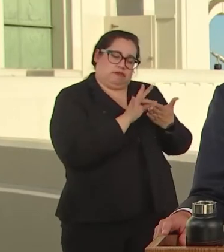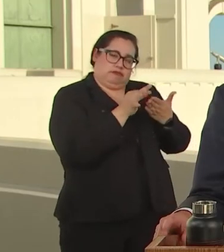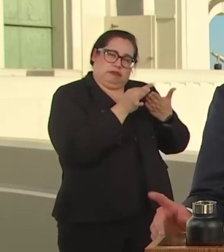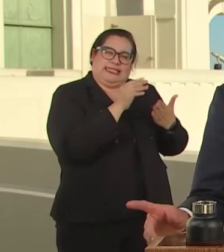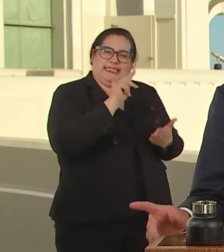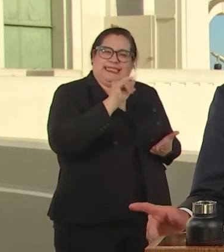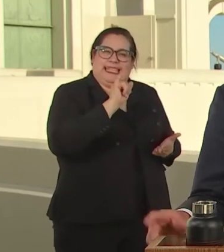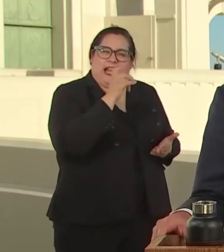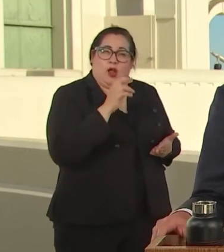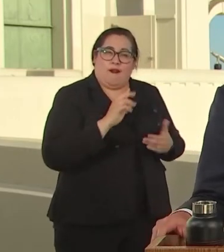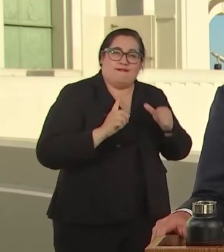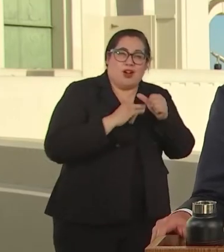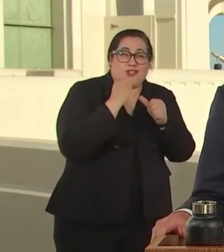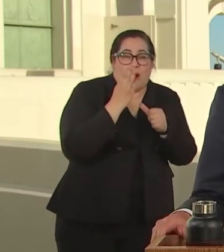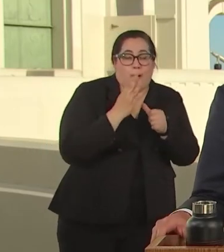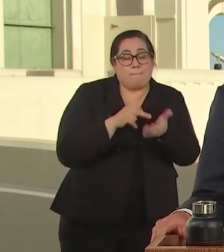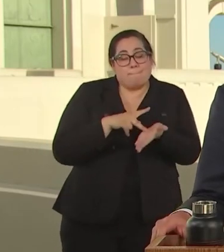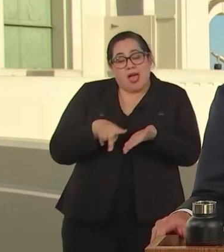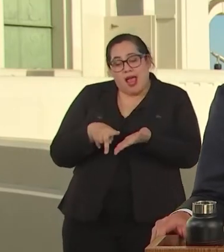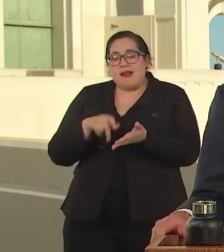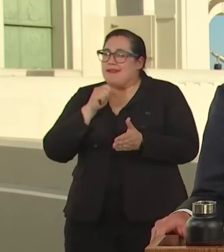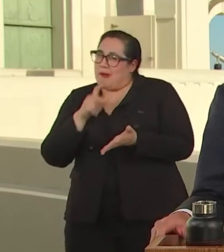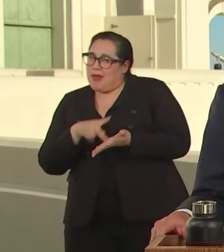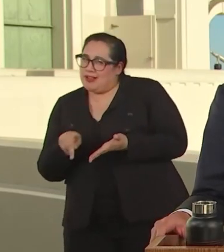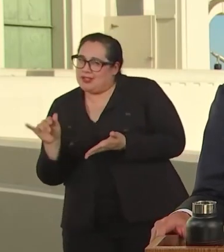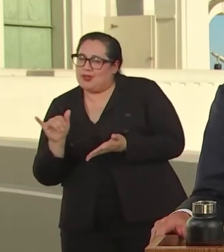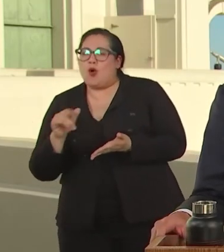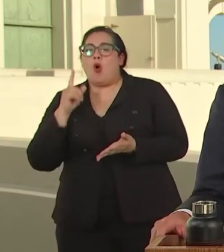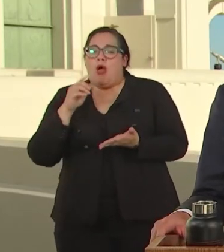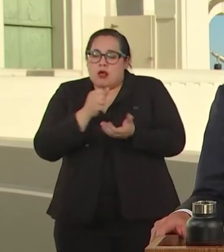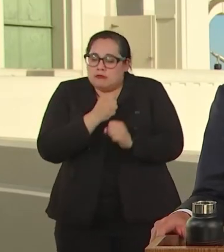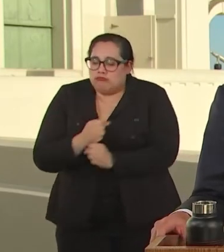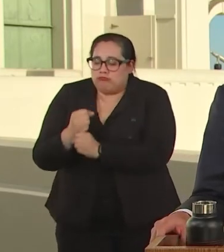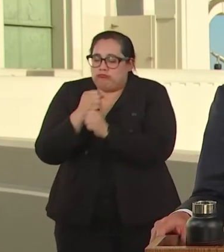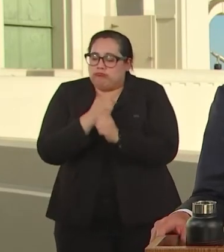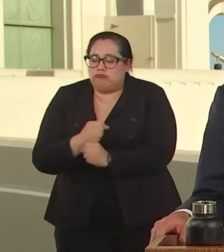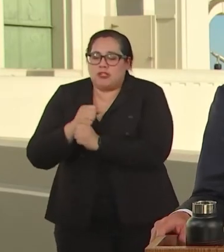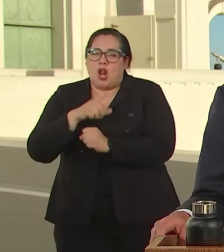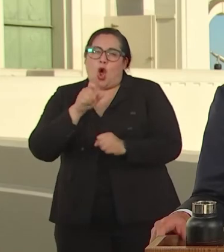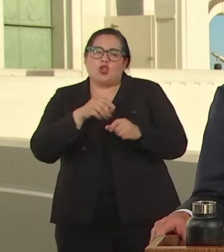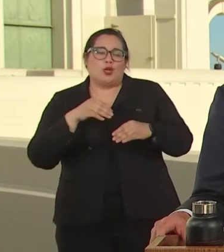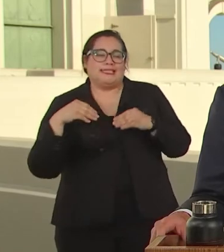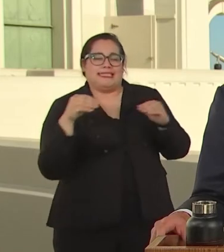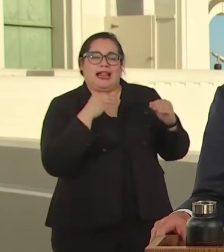BARBER AND MY OTHER GRANDFATHER WAS TAYLOR. MY FAMILY WORKED HARD EVERY DAY